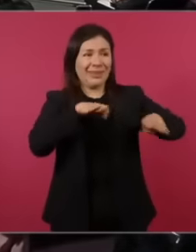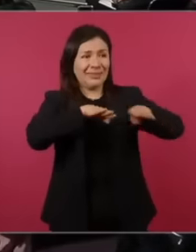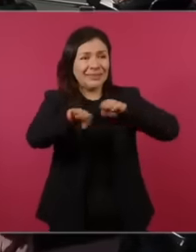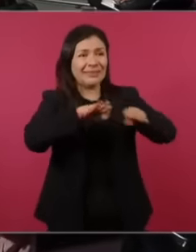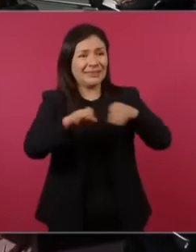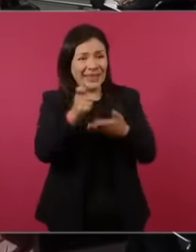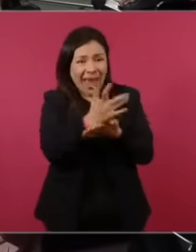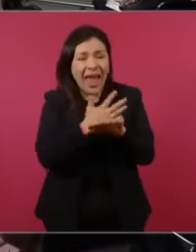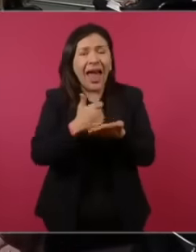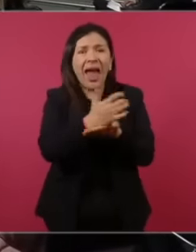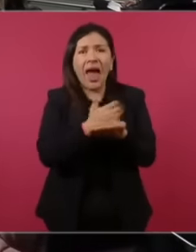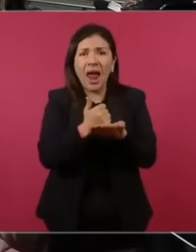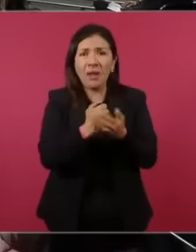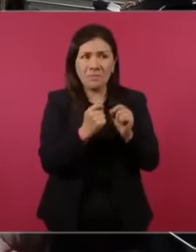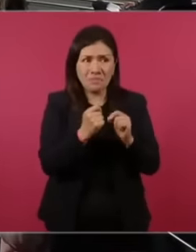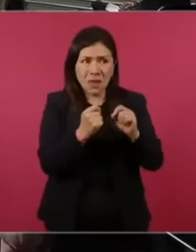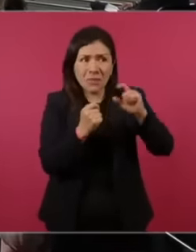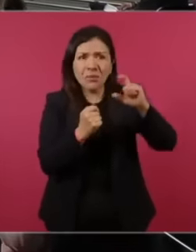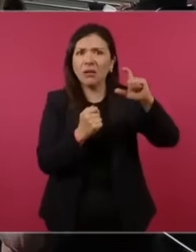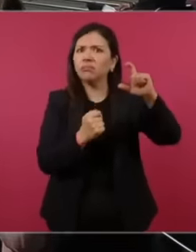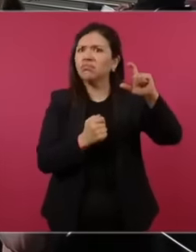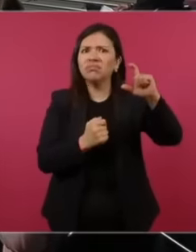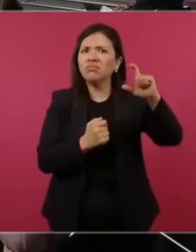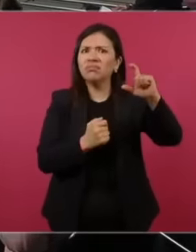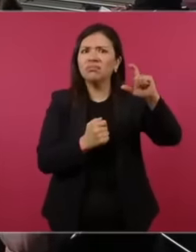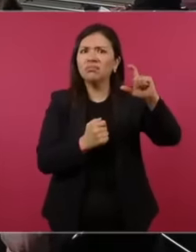real terms